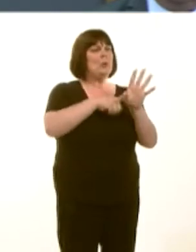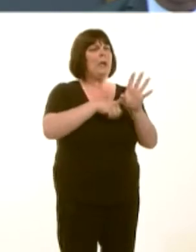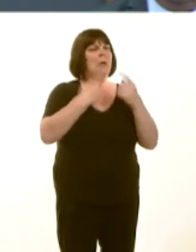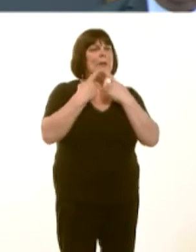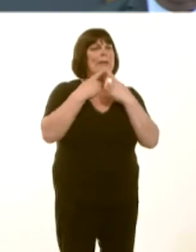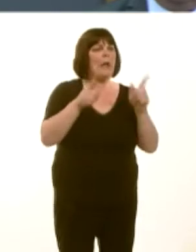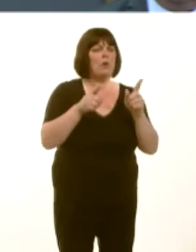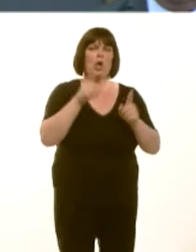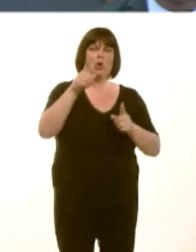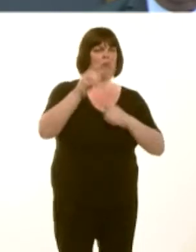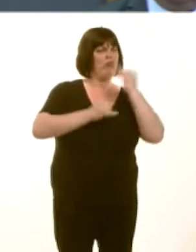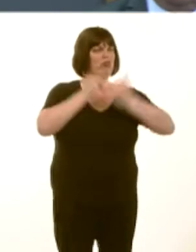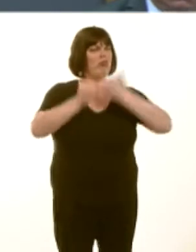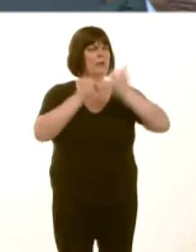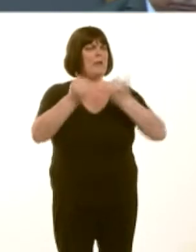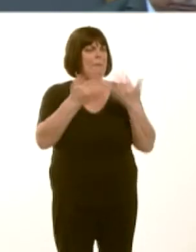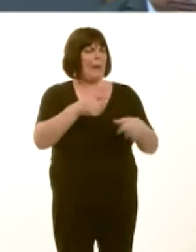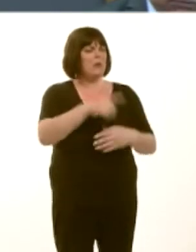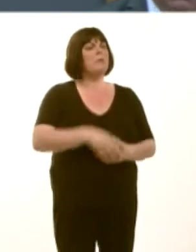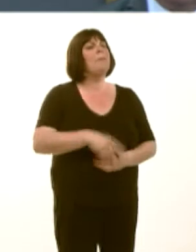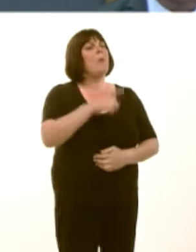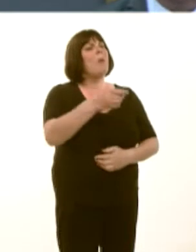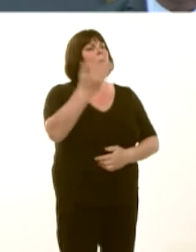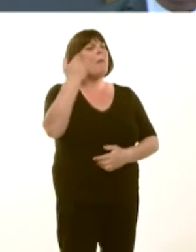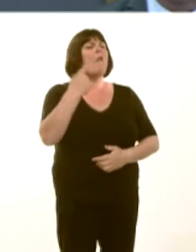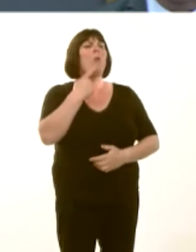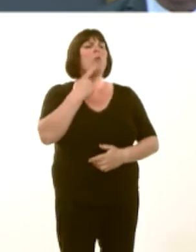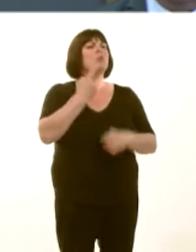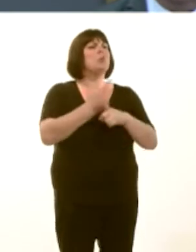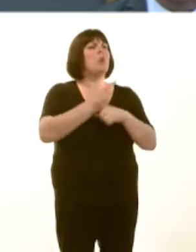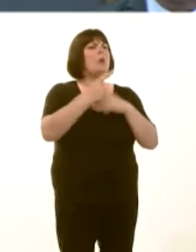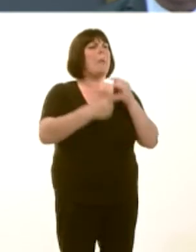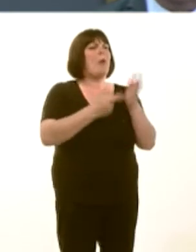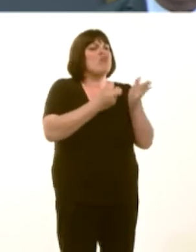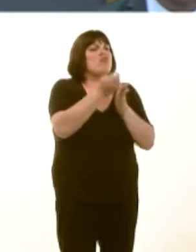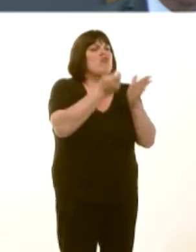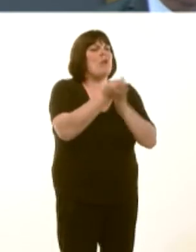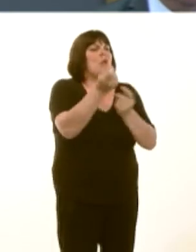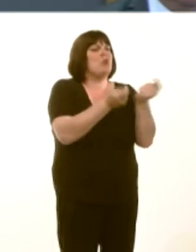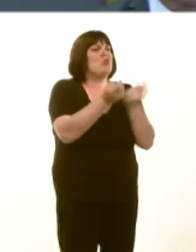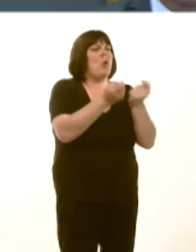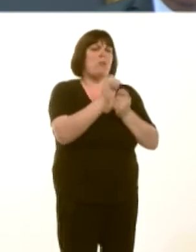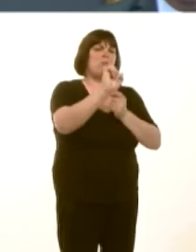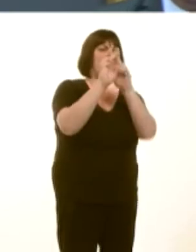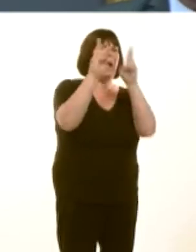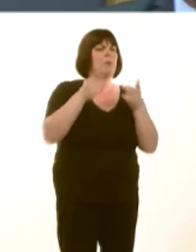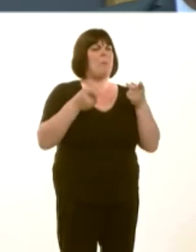When we previously referred questions over rent controls, your housing Minister said that Mark Isherwood: ërent controls reduce the